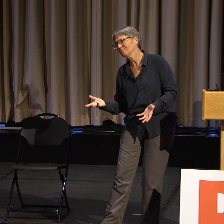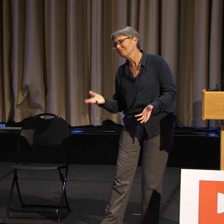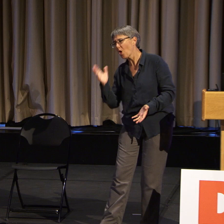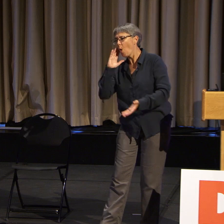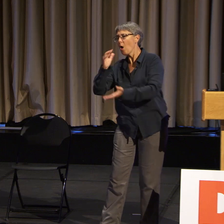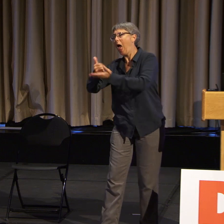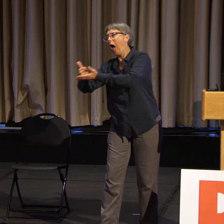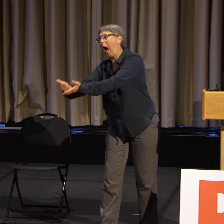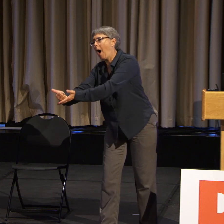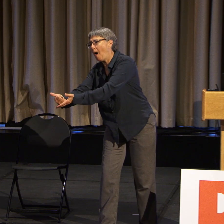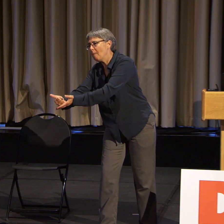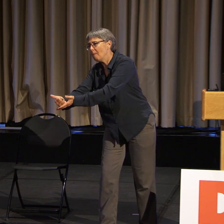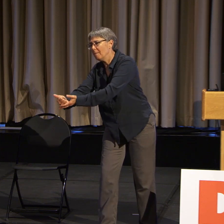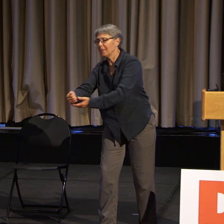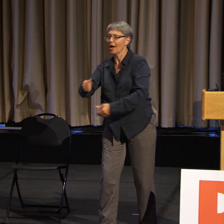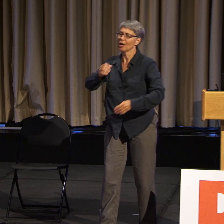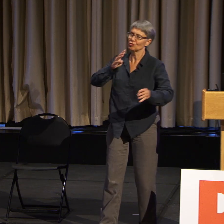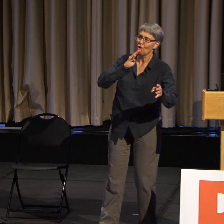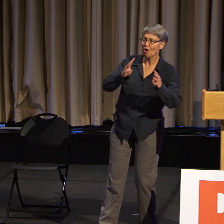but not walk the walk when it comes to actually helping us.